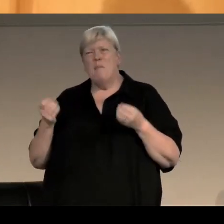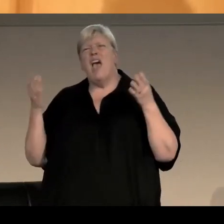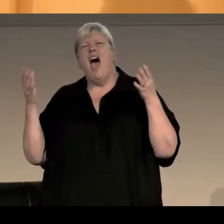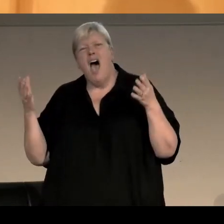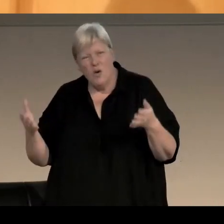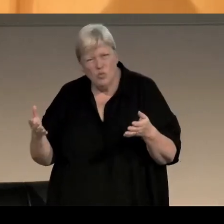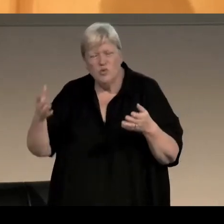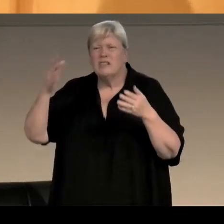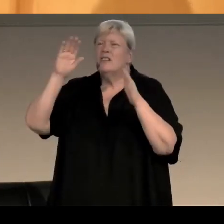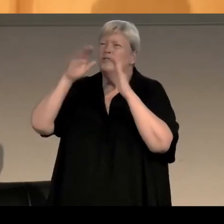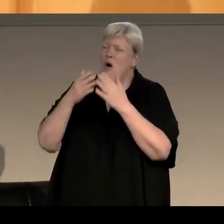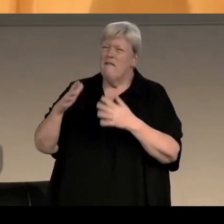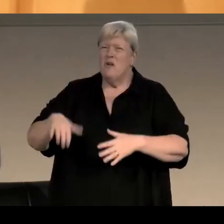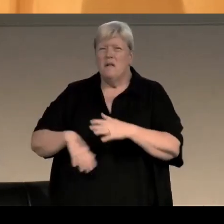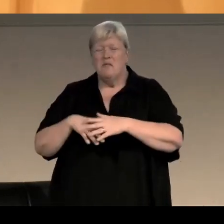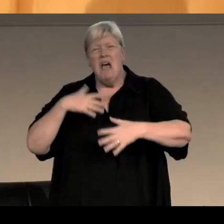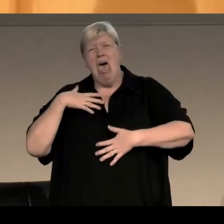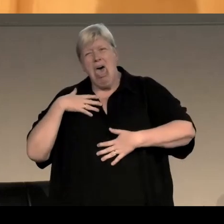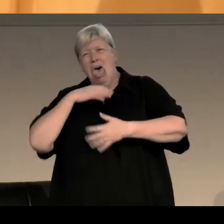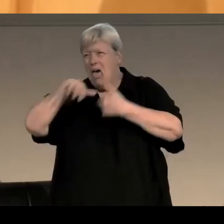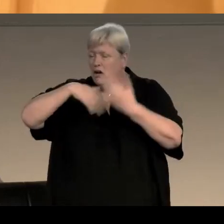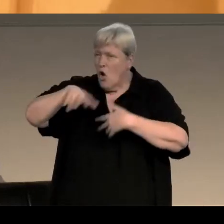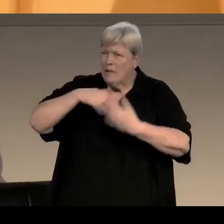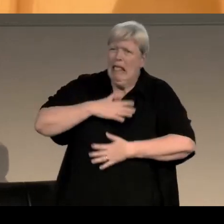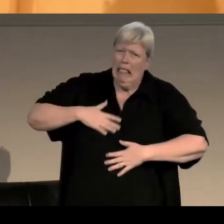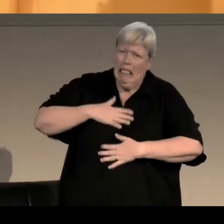full of angst and complicated emotional relationships,